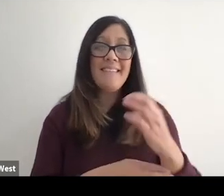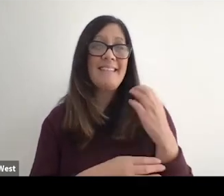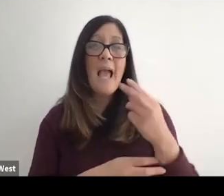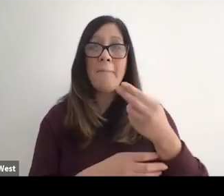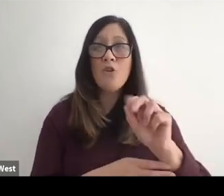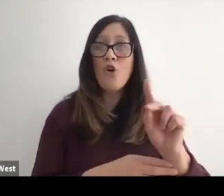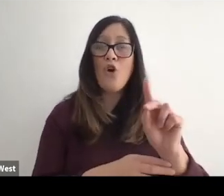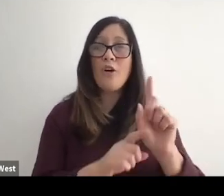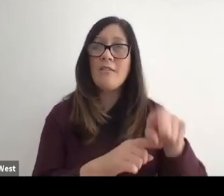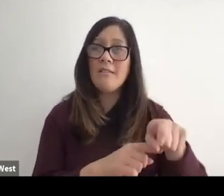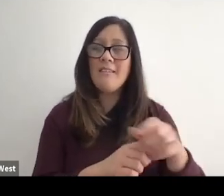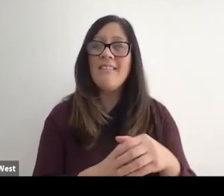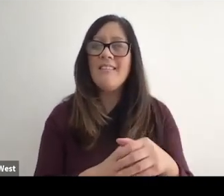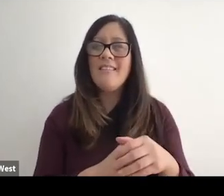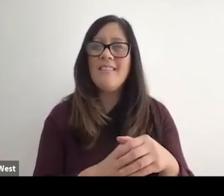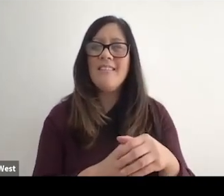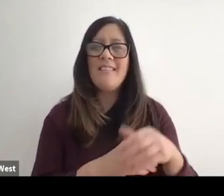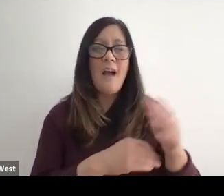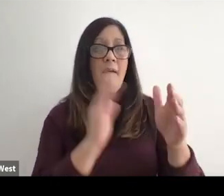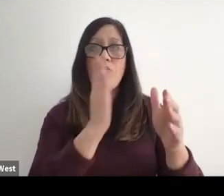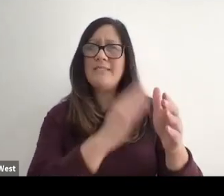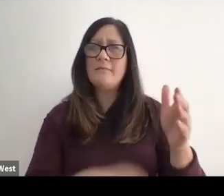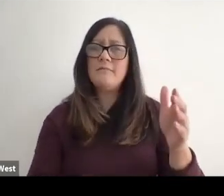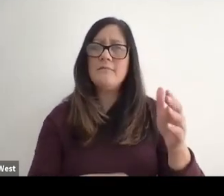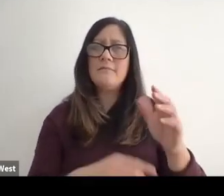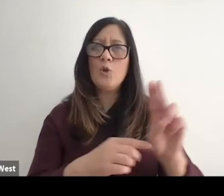Captain Hook said he's above the wrist amputee. Where's the hook?